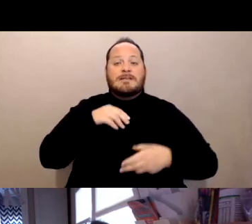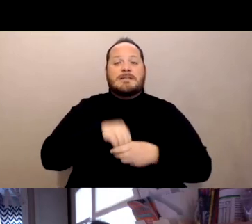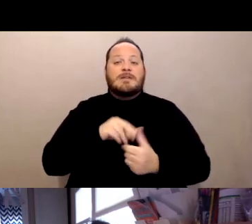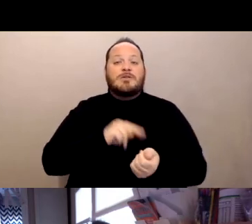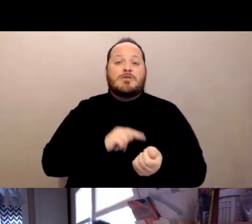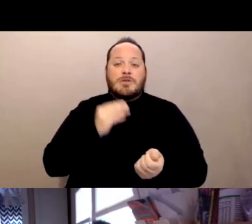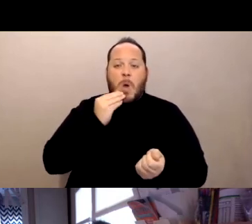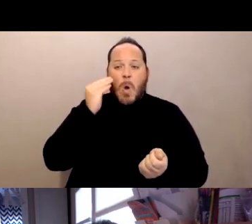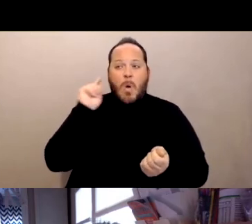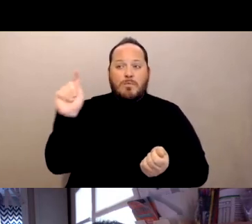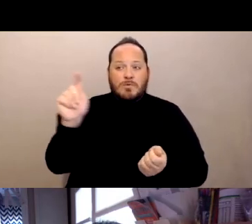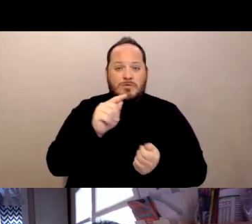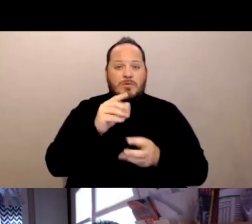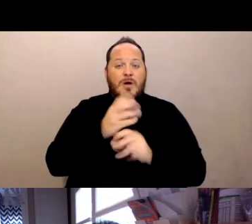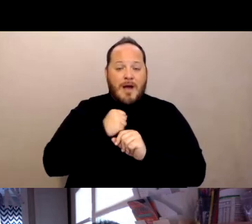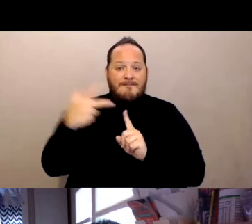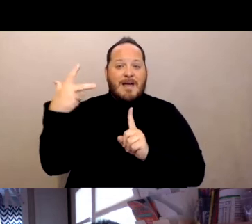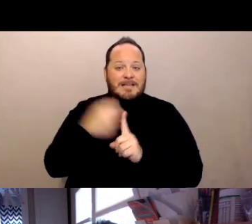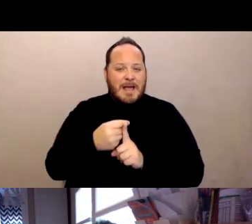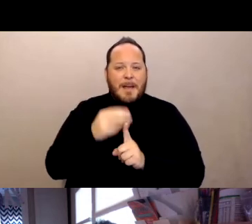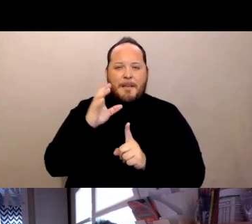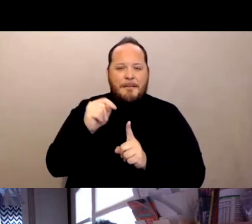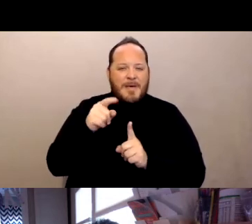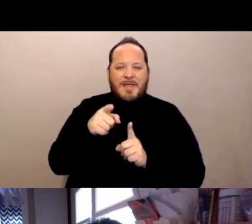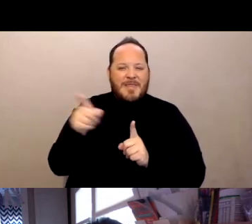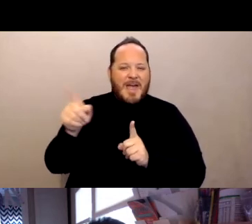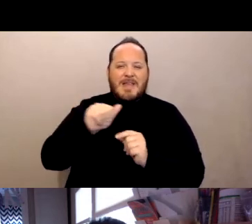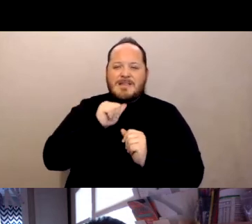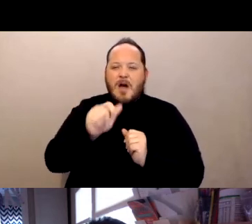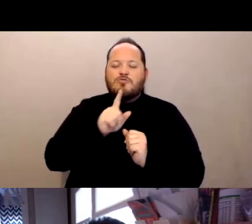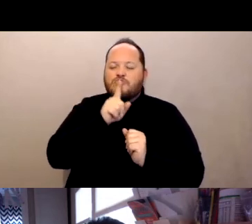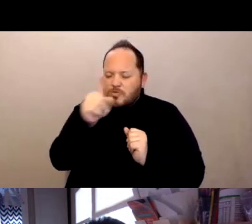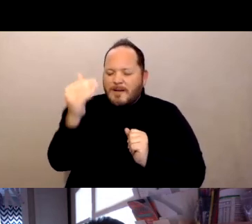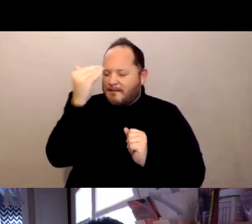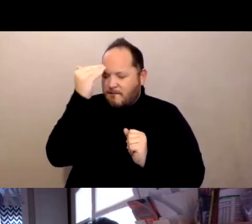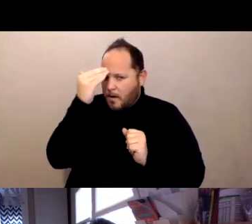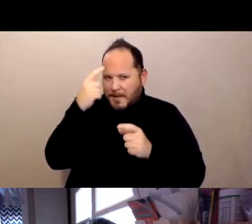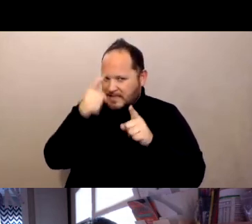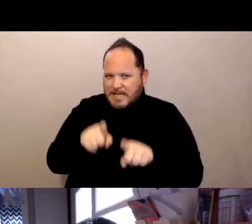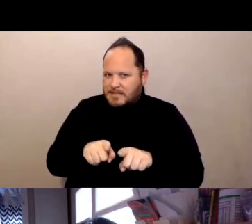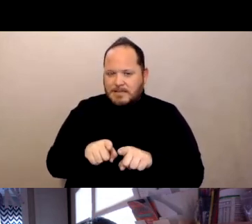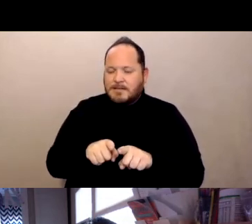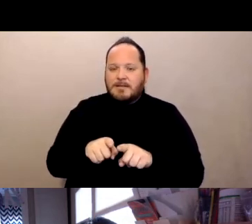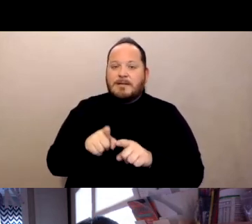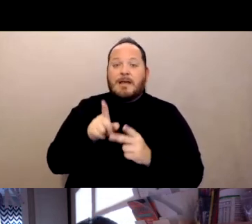who were vaccinated without truly informed consent. Either they were not given information upon which